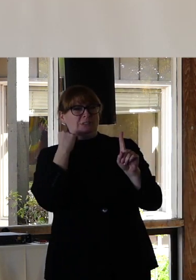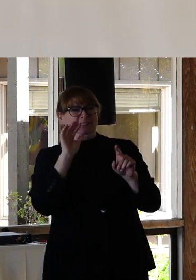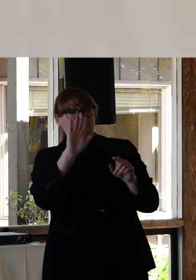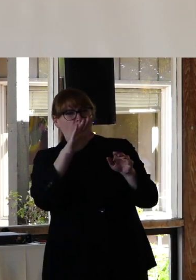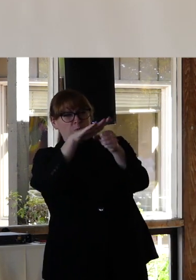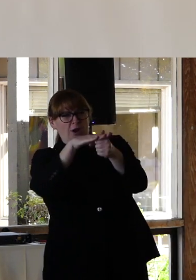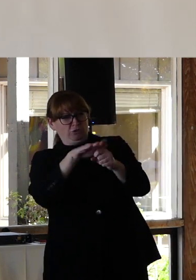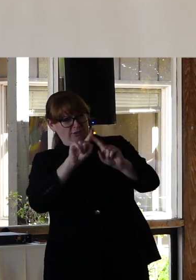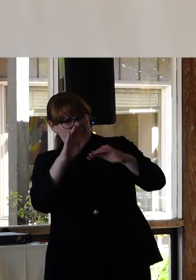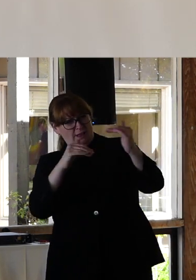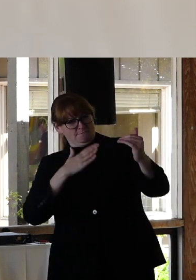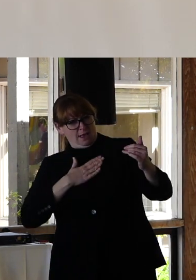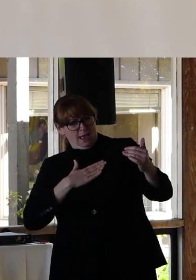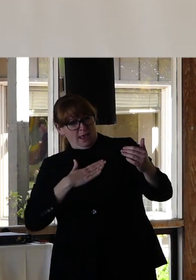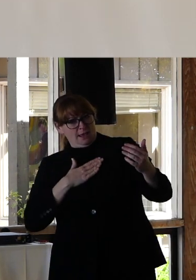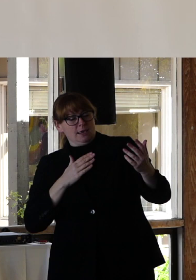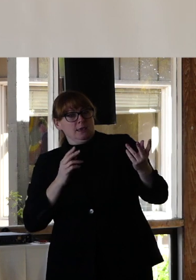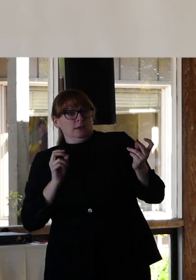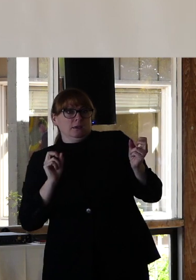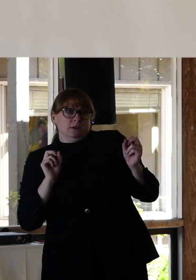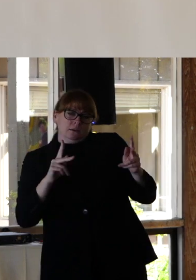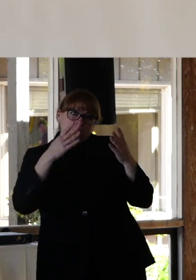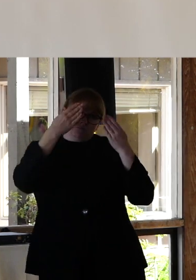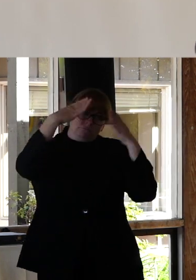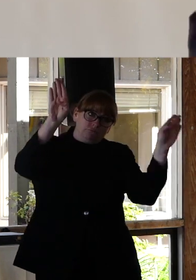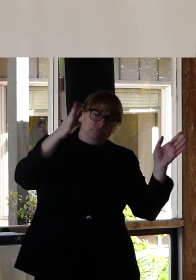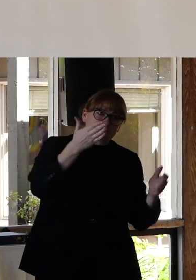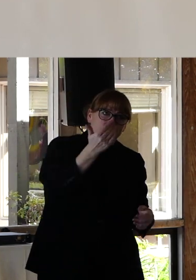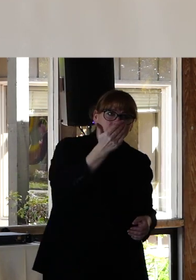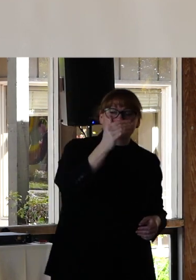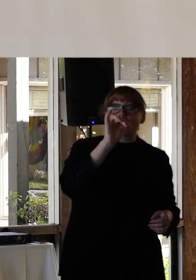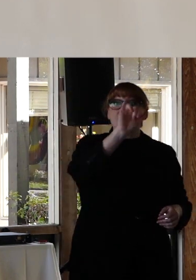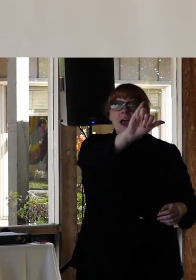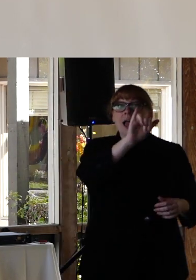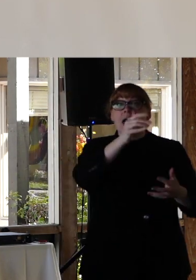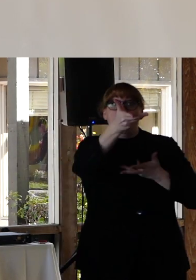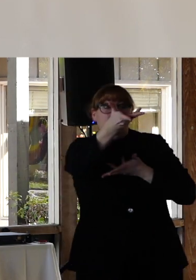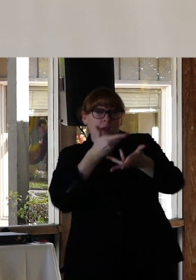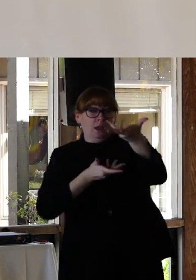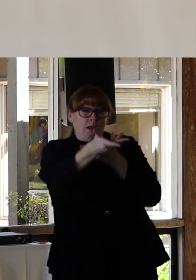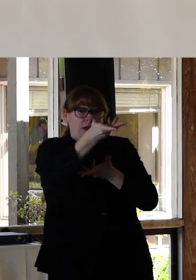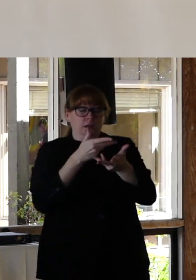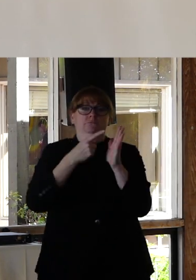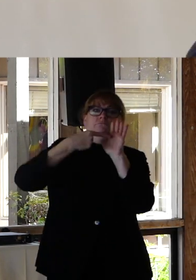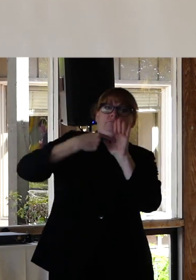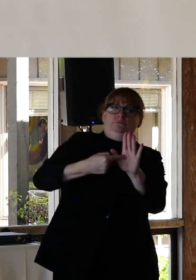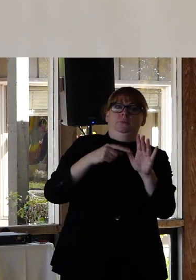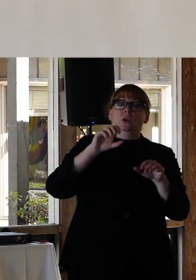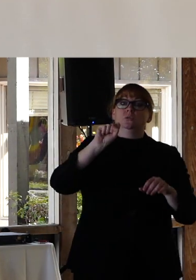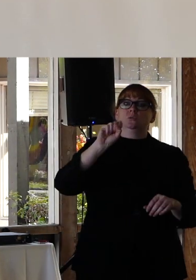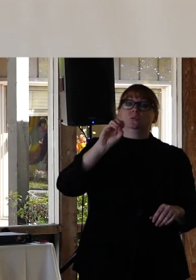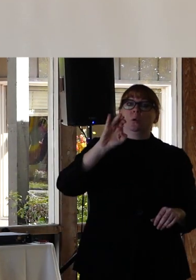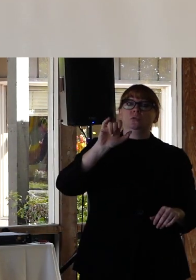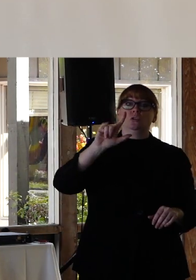Because it is the only equitable and inclusive and intersectional way for social justice to move forward.